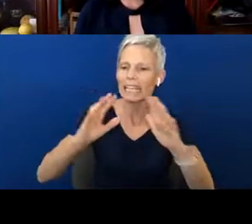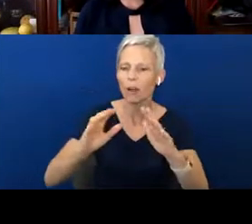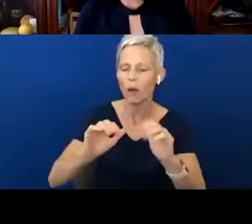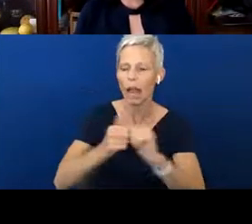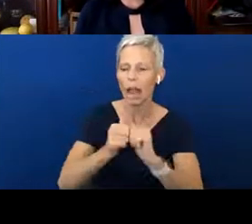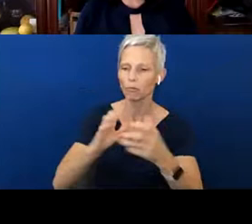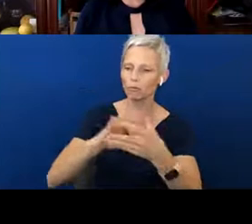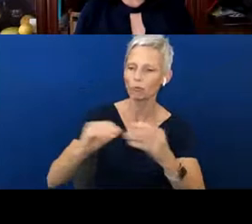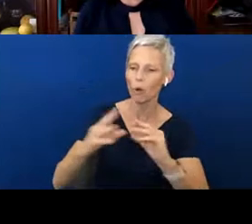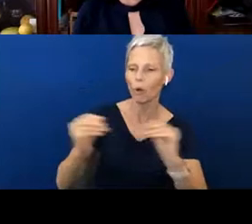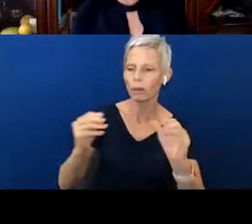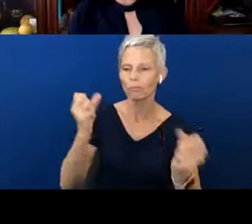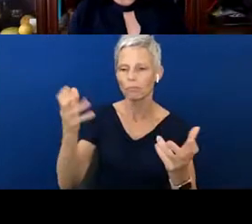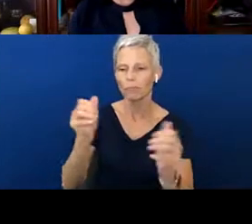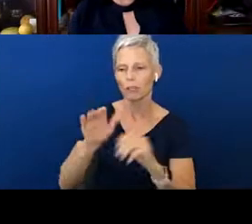But long before your child is taught how to read in school